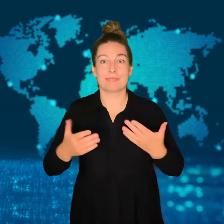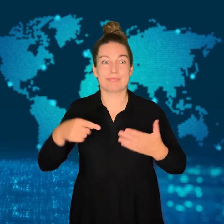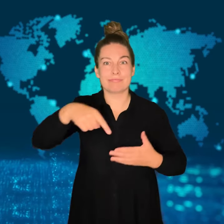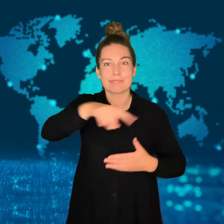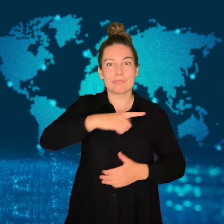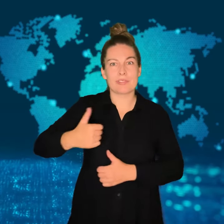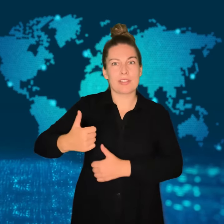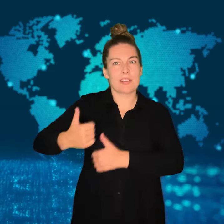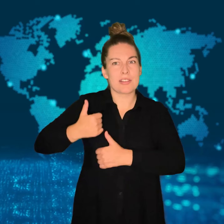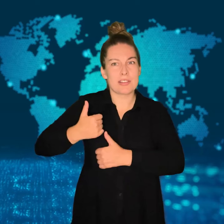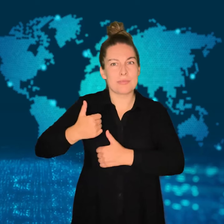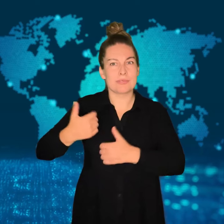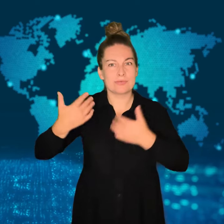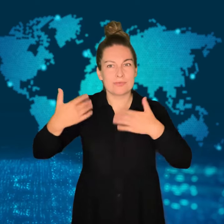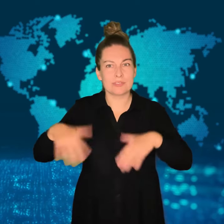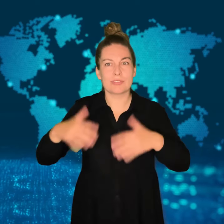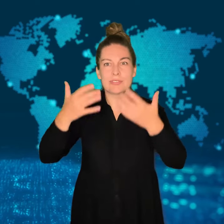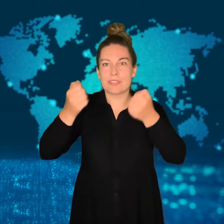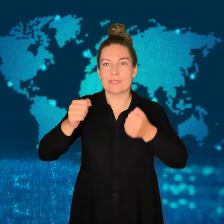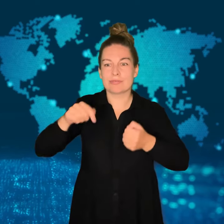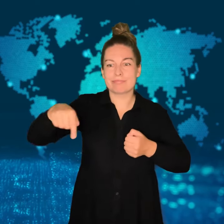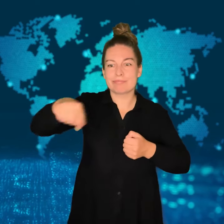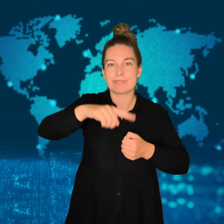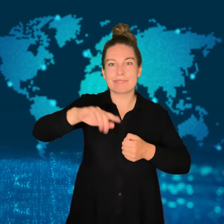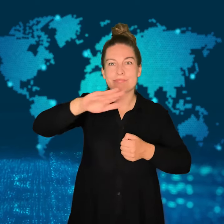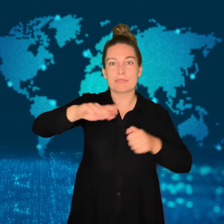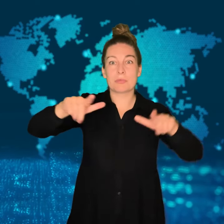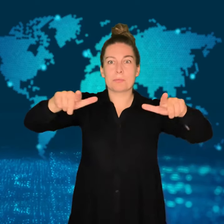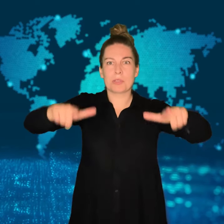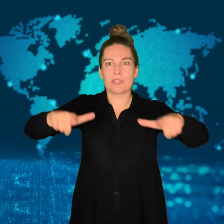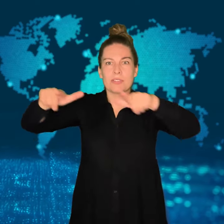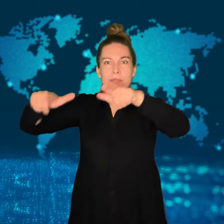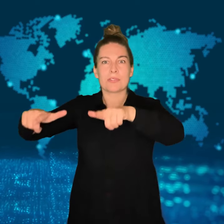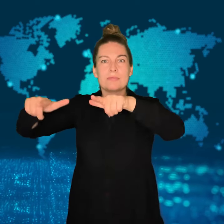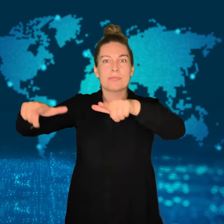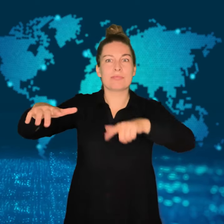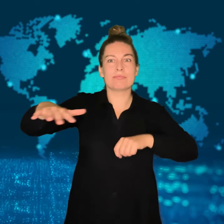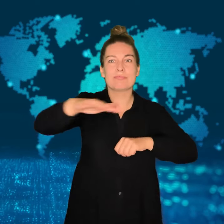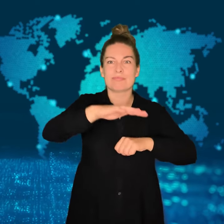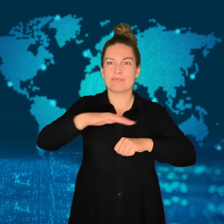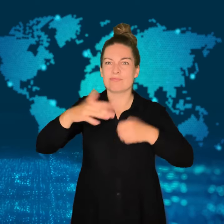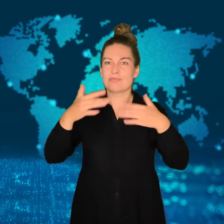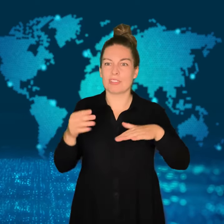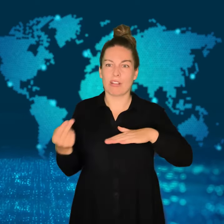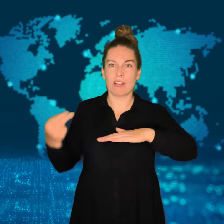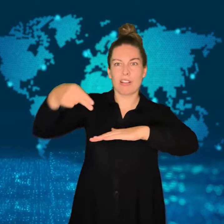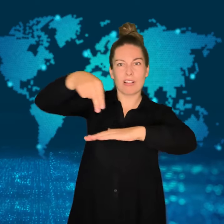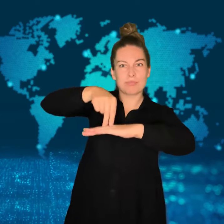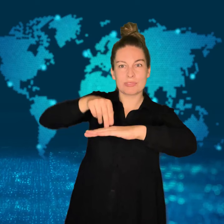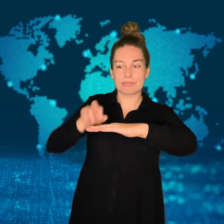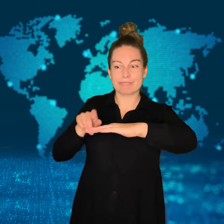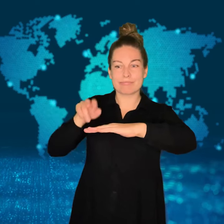on the first day of their invasion of Ukraine.